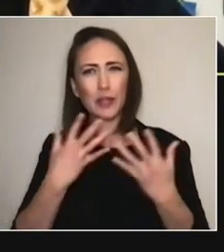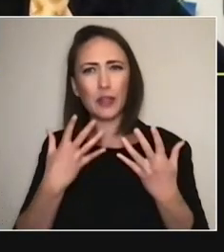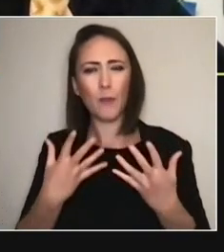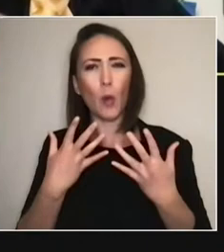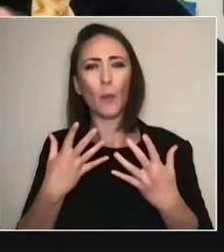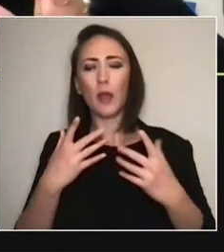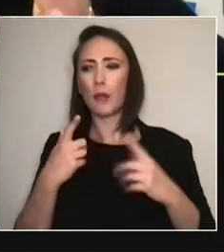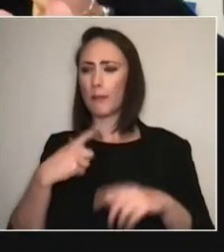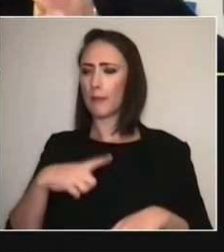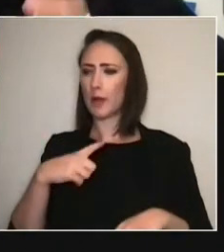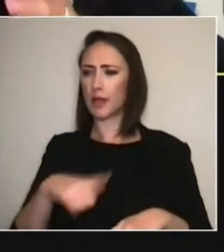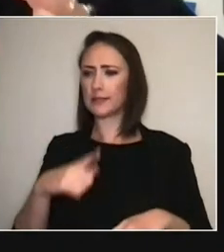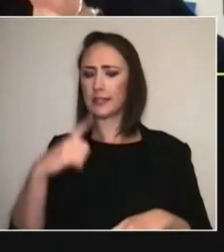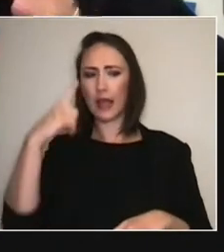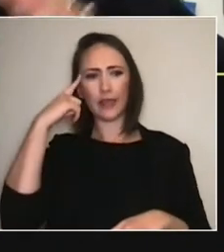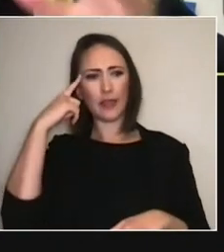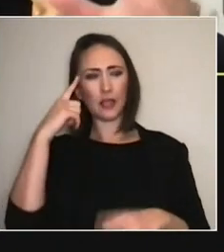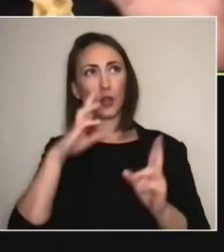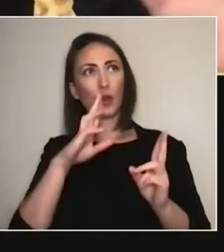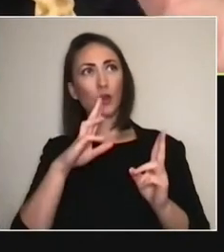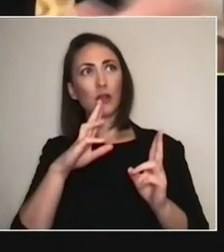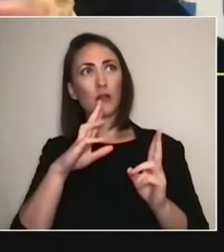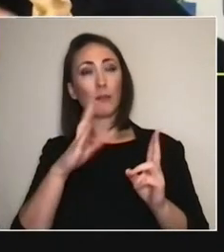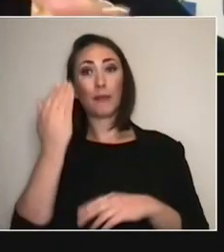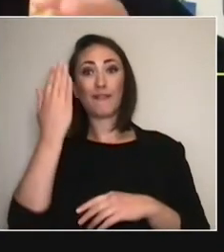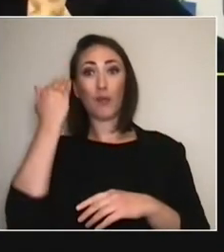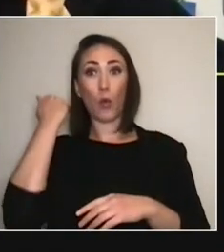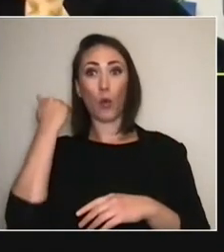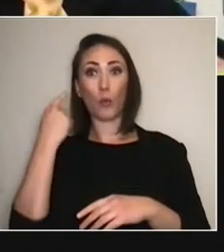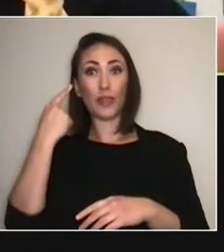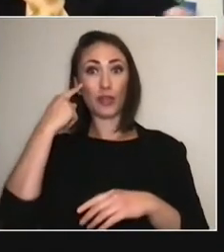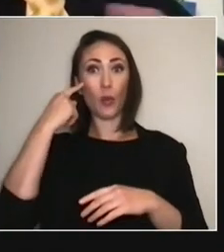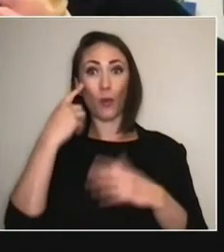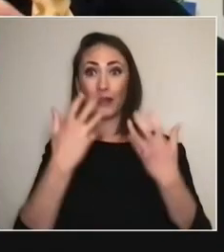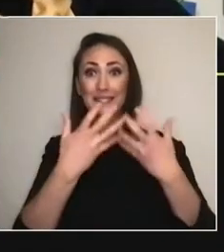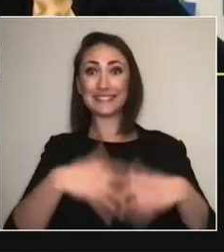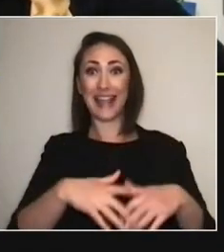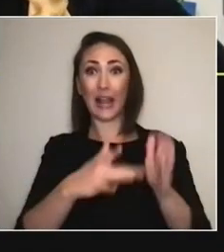Initially, we always kind of look to it to be the thing that makes everything faster and more efficient